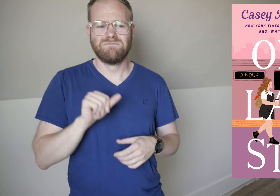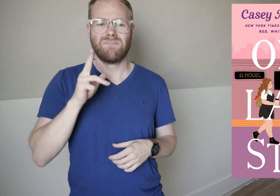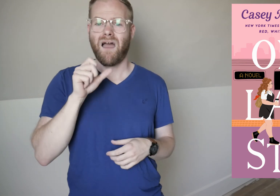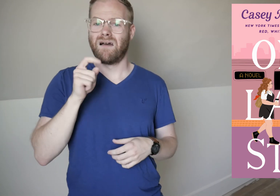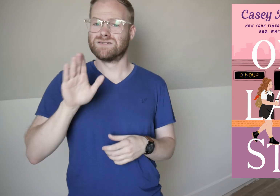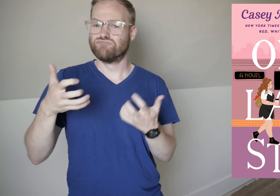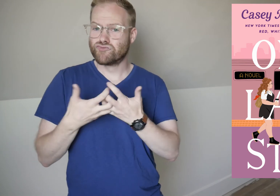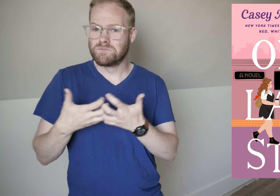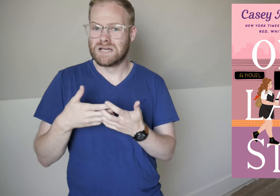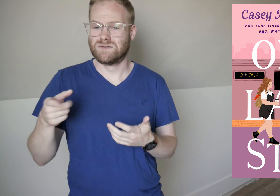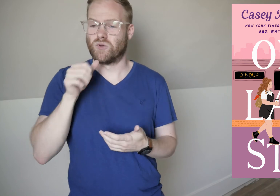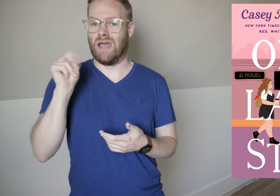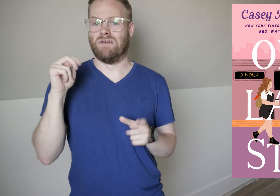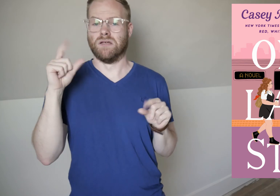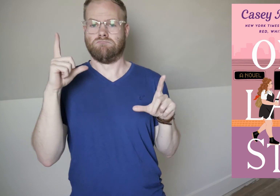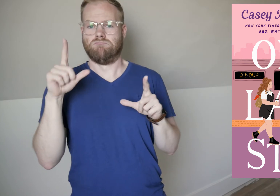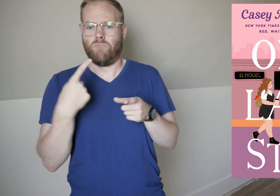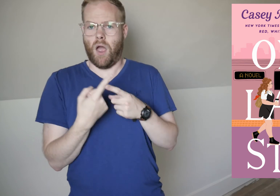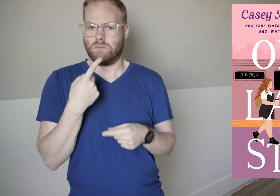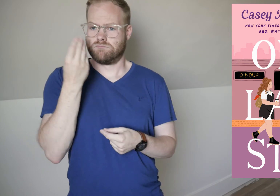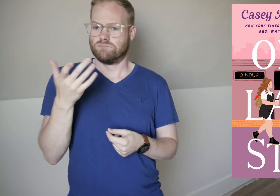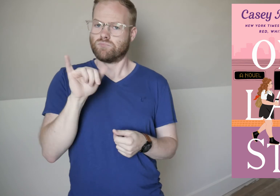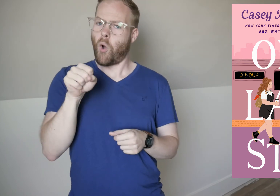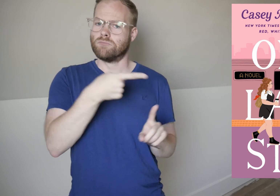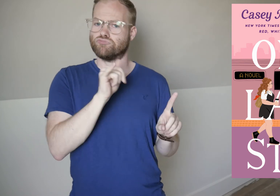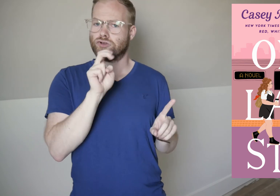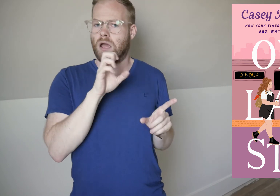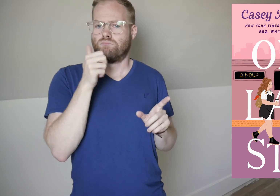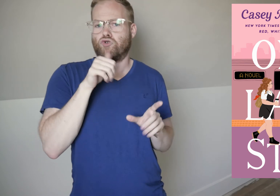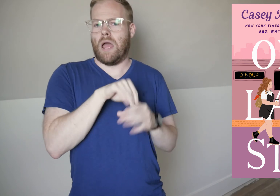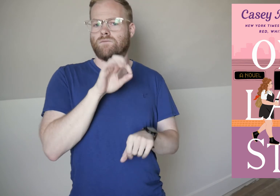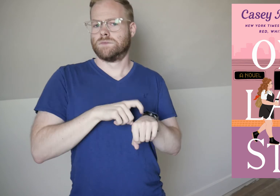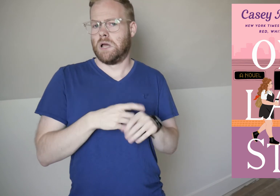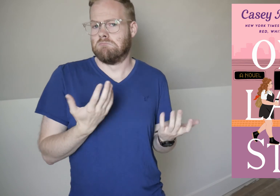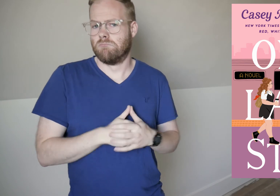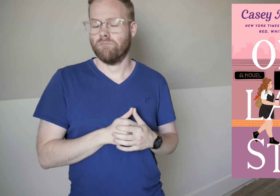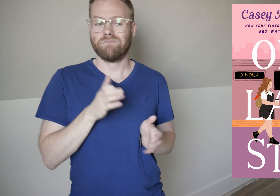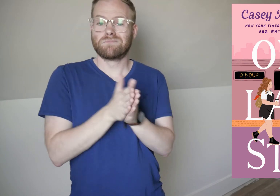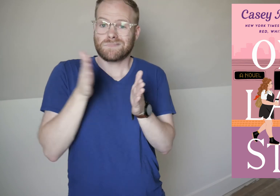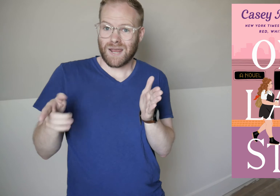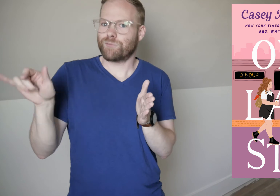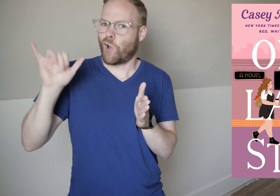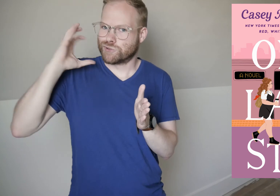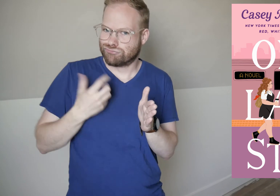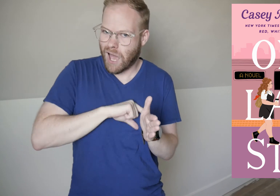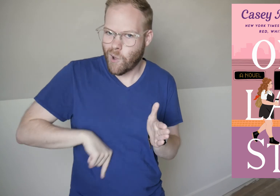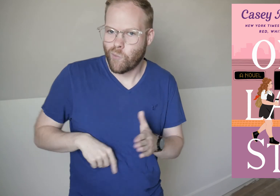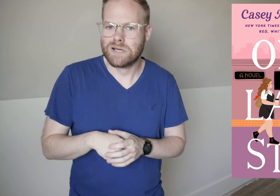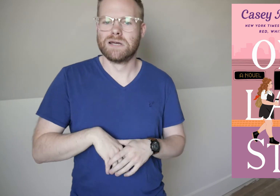August’s roommates, who don’t blink an eye when they’re told Jane is a girl out of time, the neighbor who is also a drag queen,